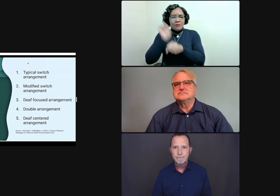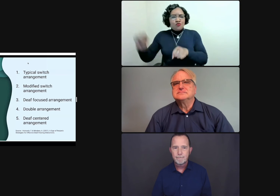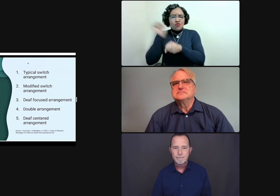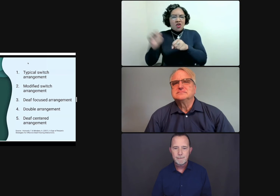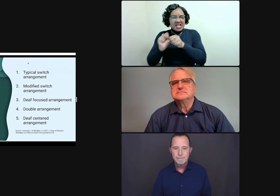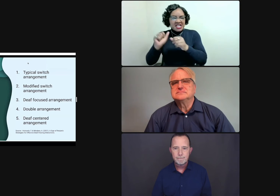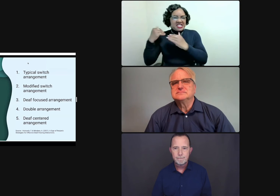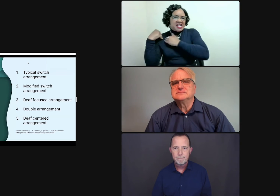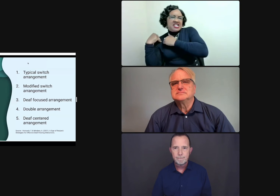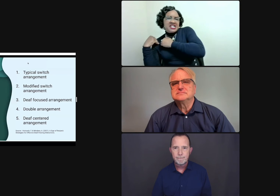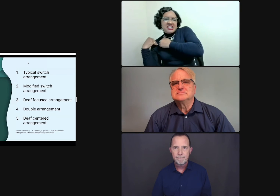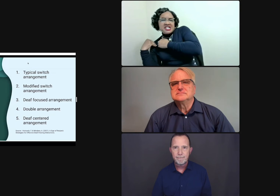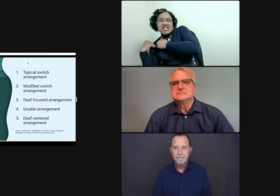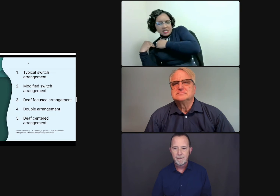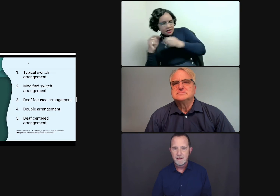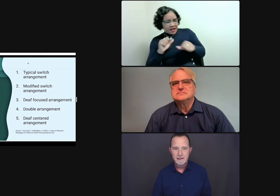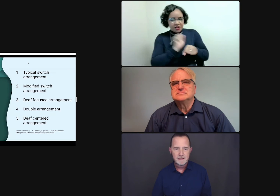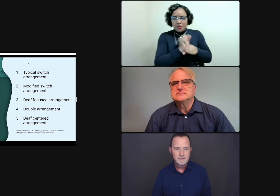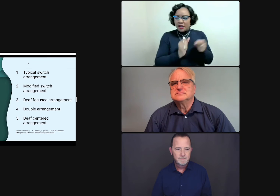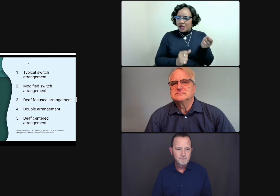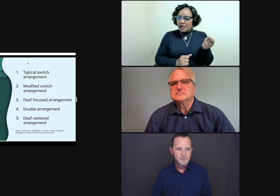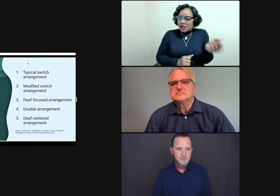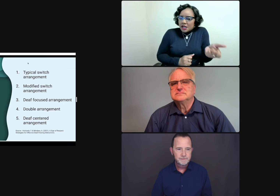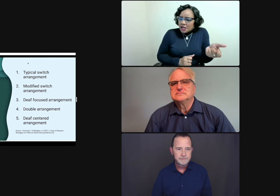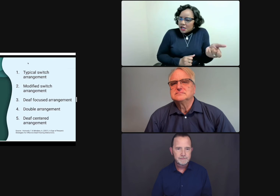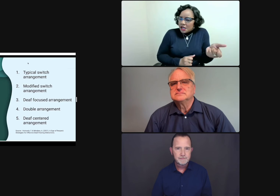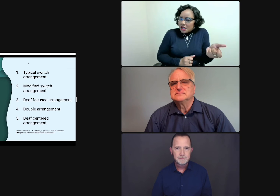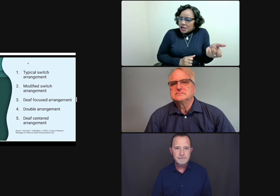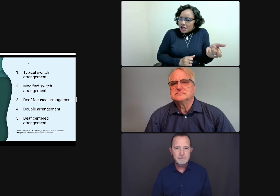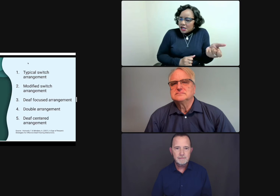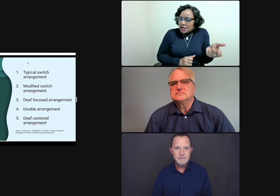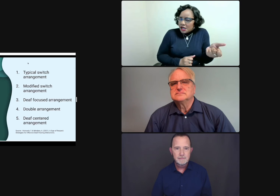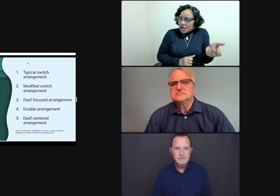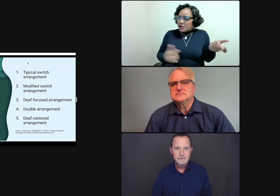We're getting paid equally, but I'm carrying the lion's share of the work